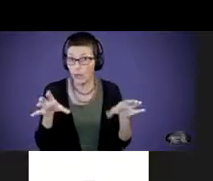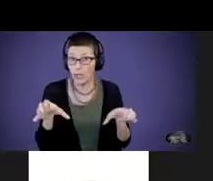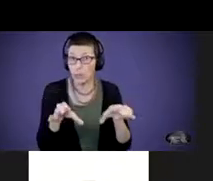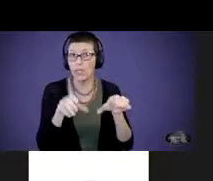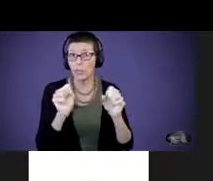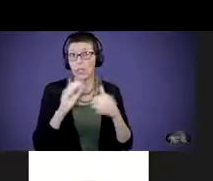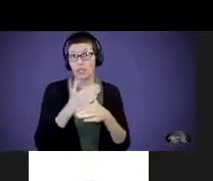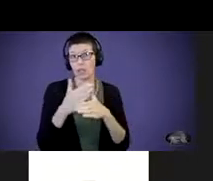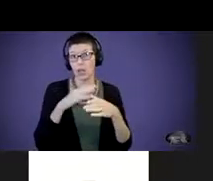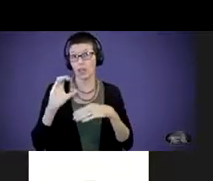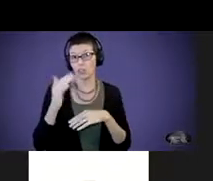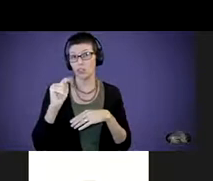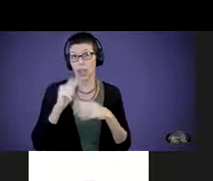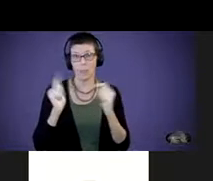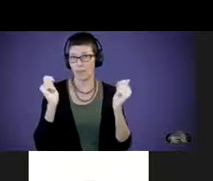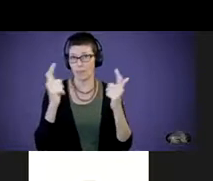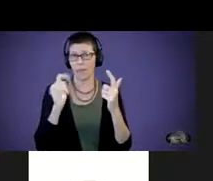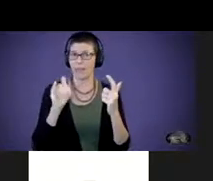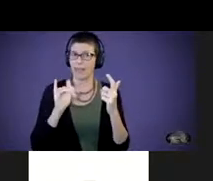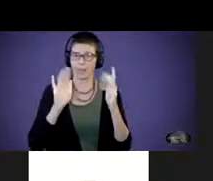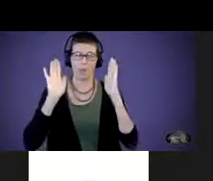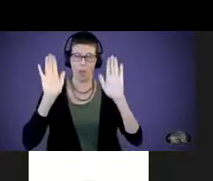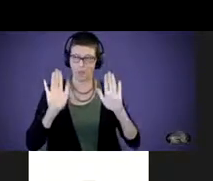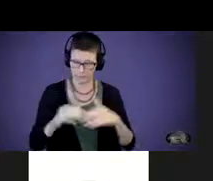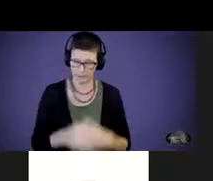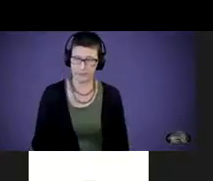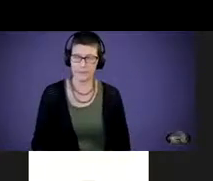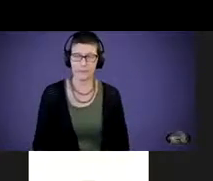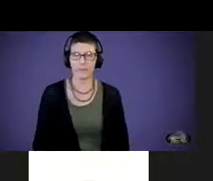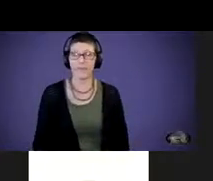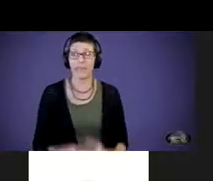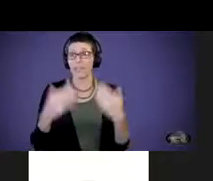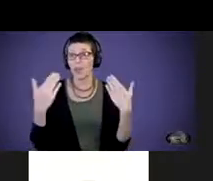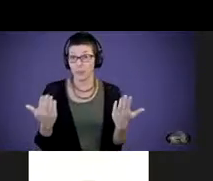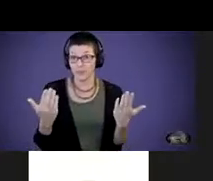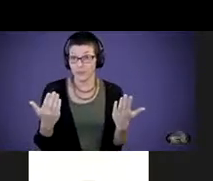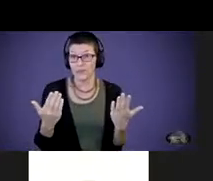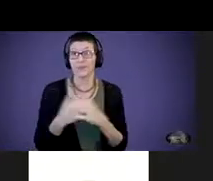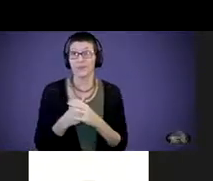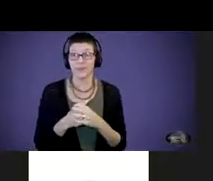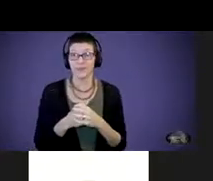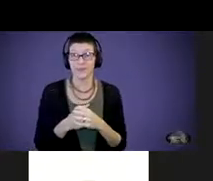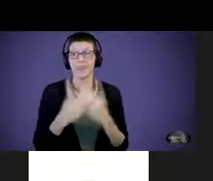chat with everybody, that would be awesome. So, with that thank you for the opportunity